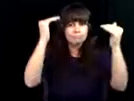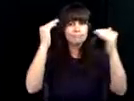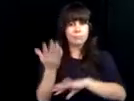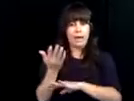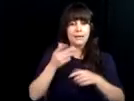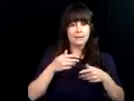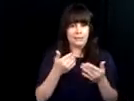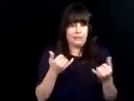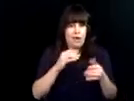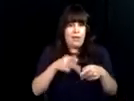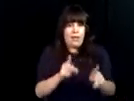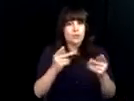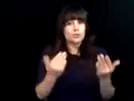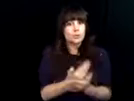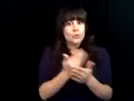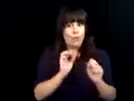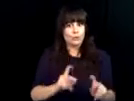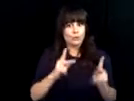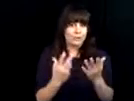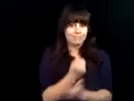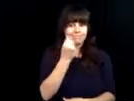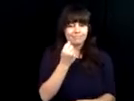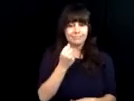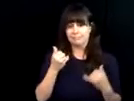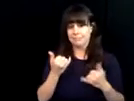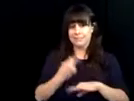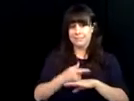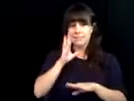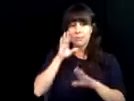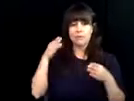technology and accessibility have opened up options previously